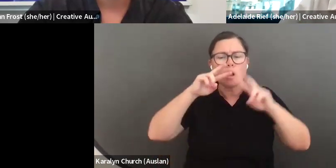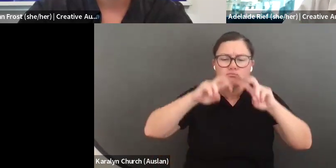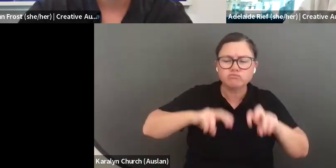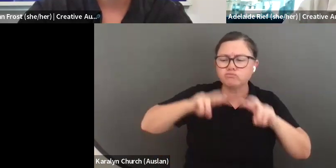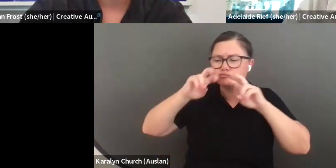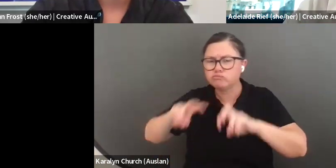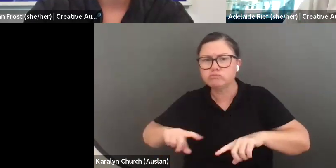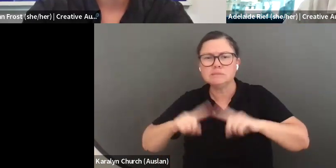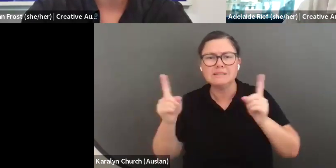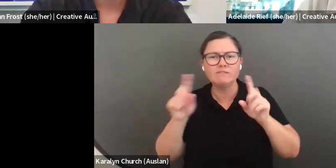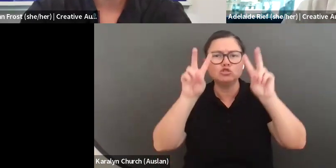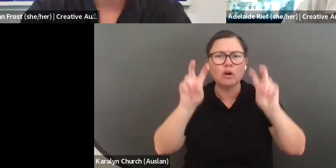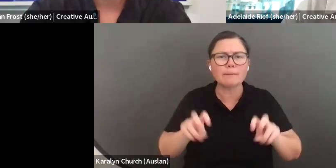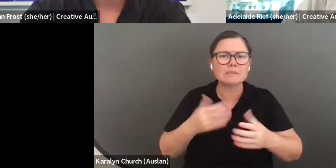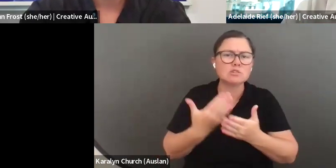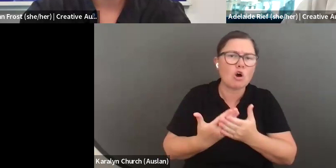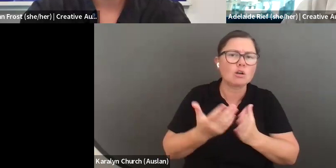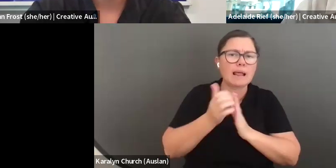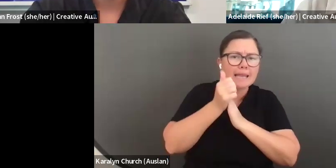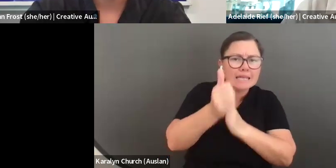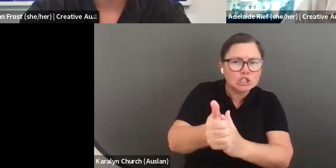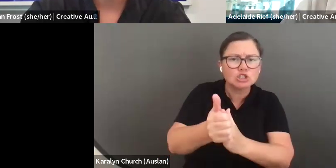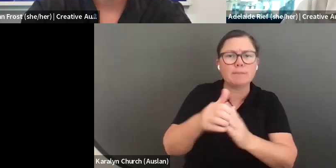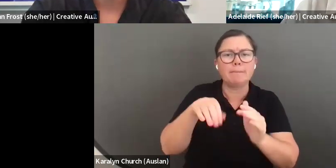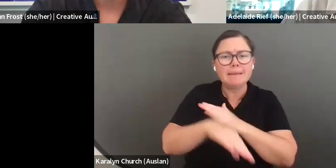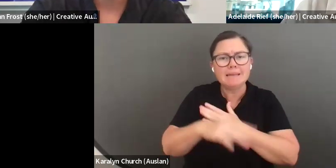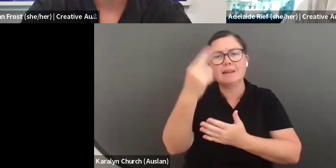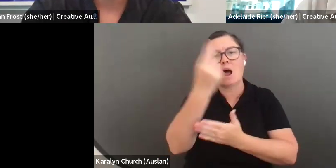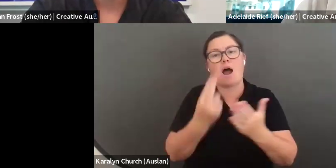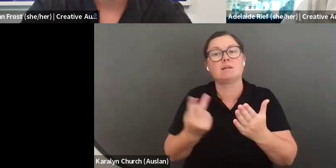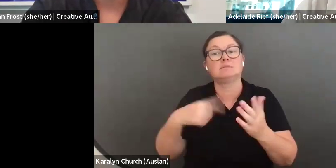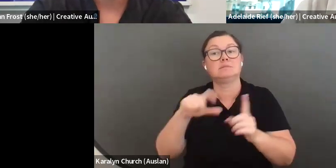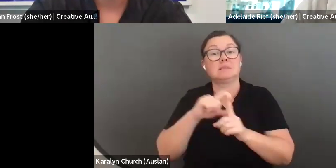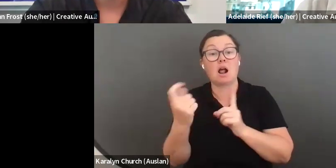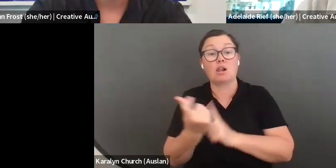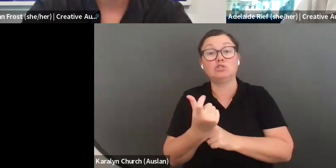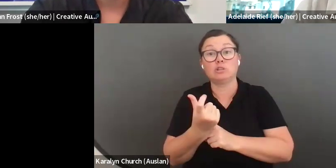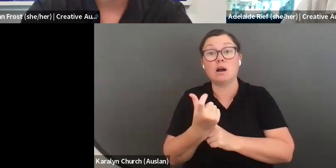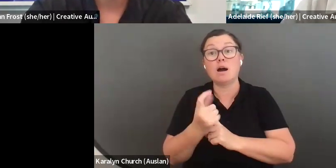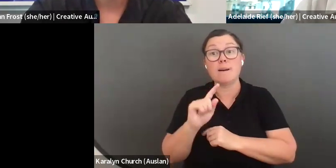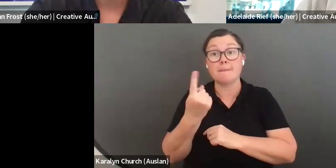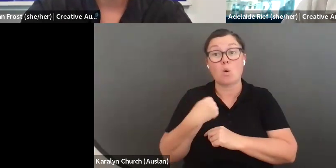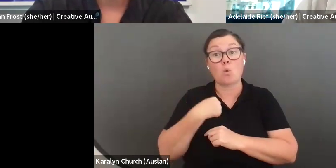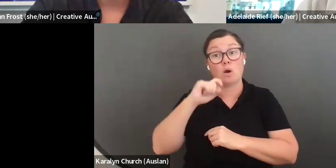in the program throughout the program activities, we will explore lots of different topics related to leadership and